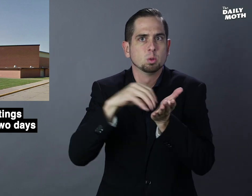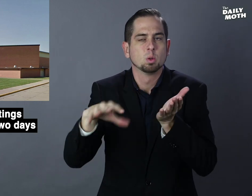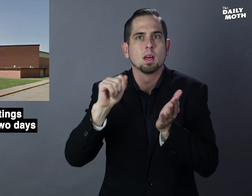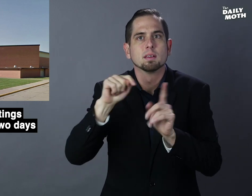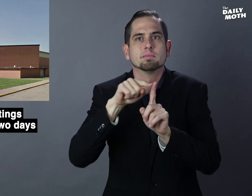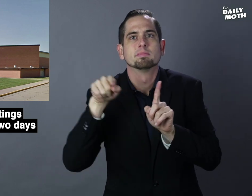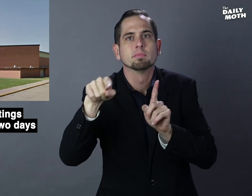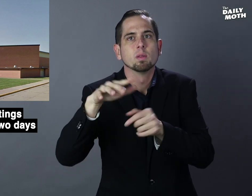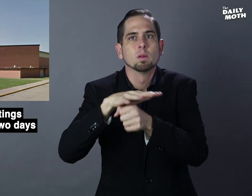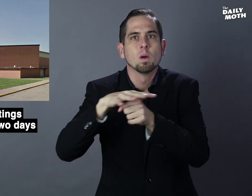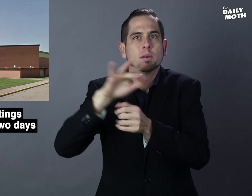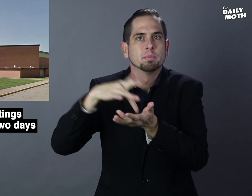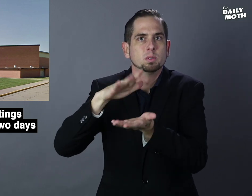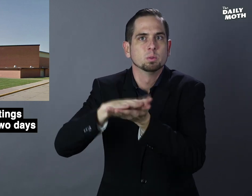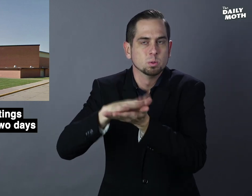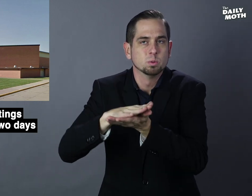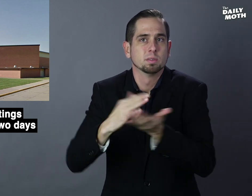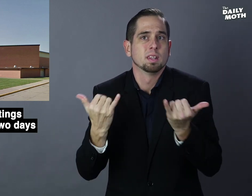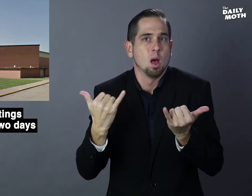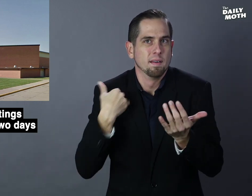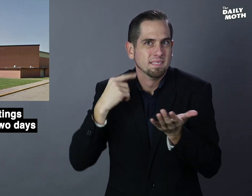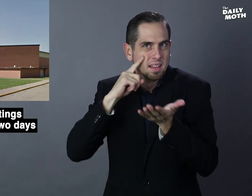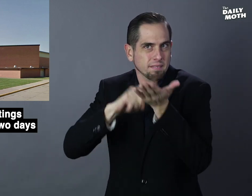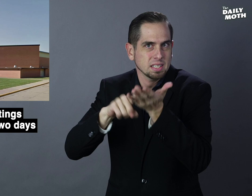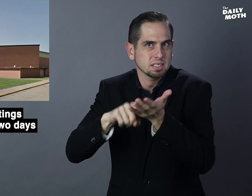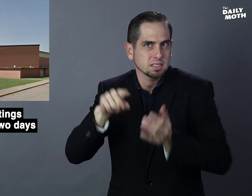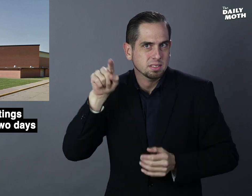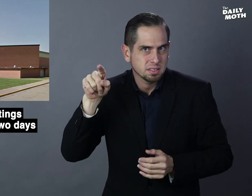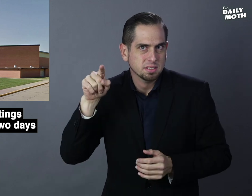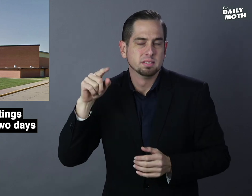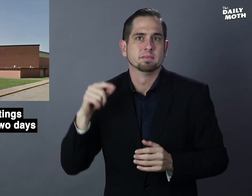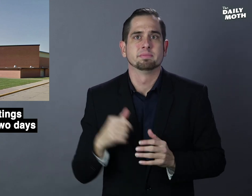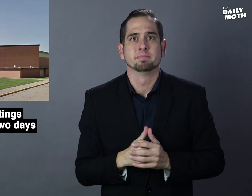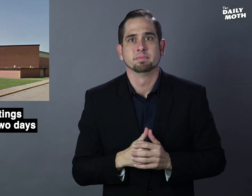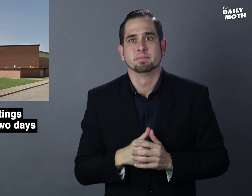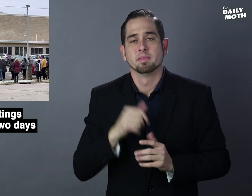their students at a local middle school. There is now an investigation.